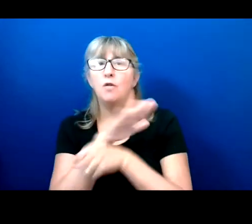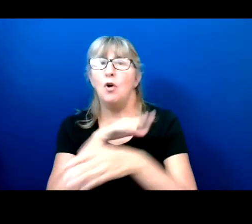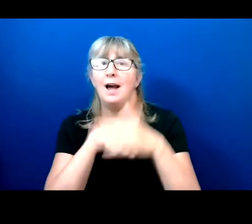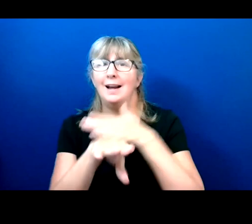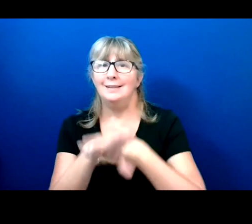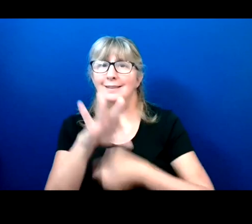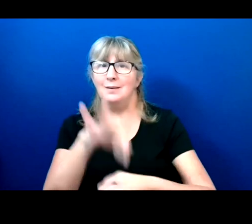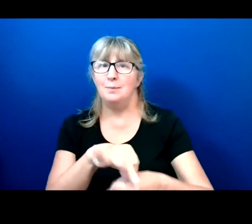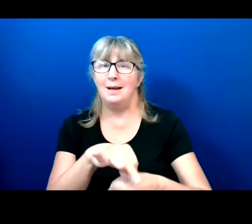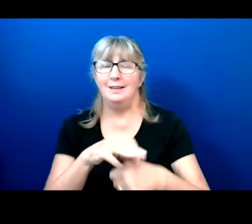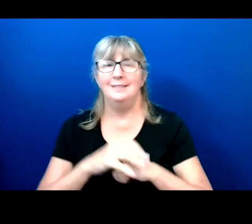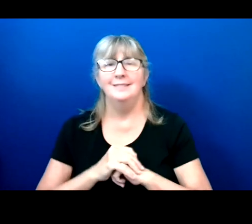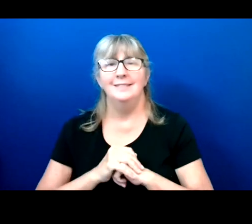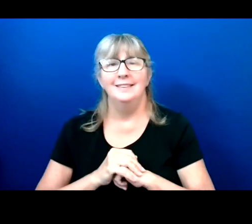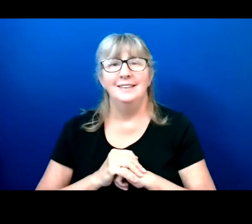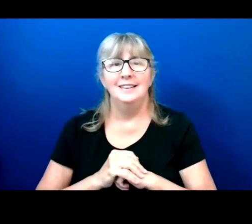And the conversation started today.